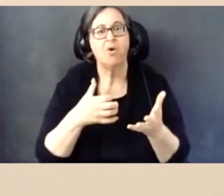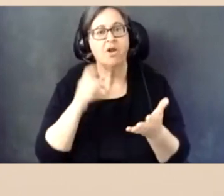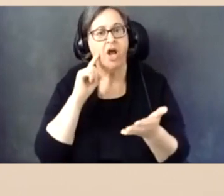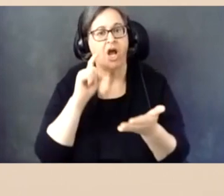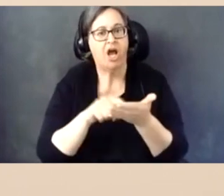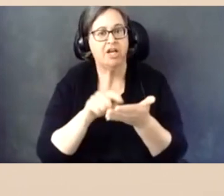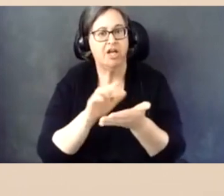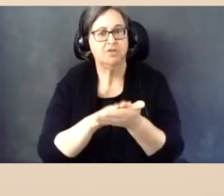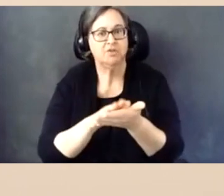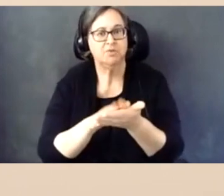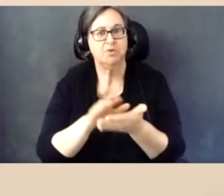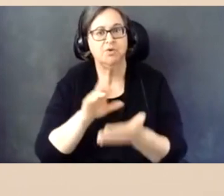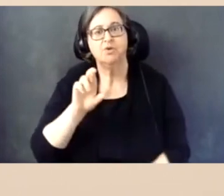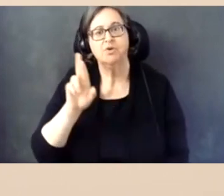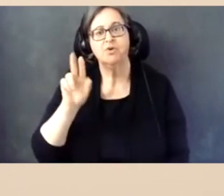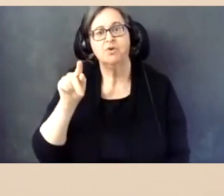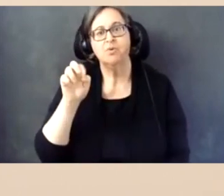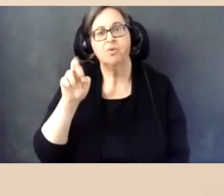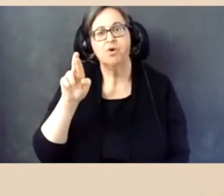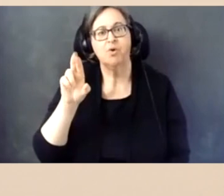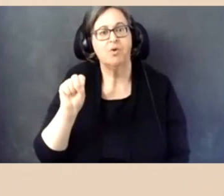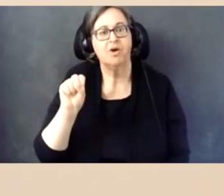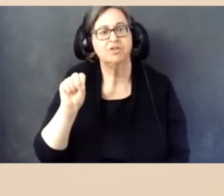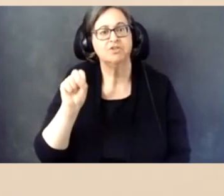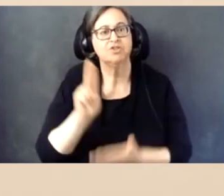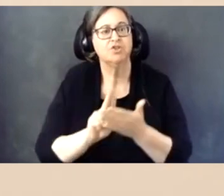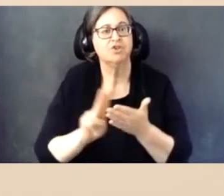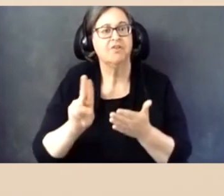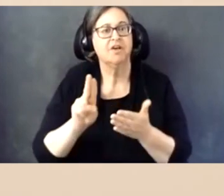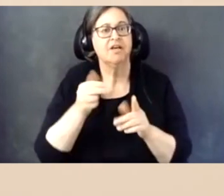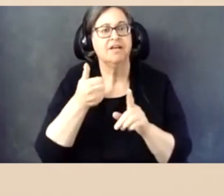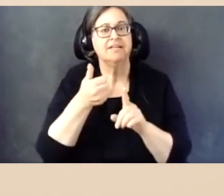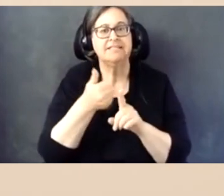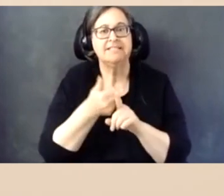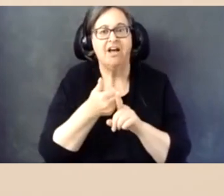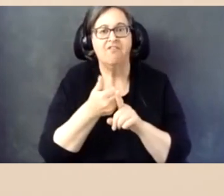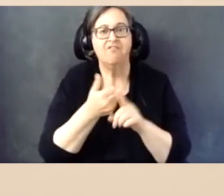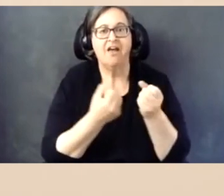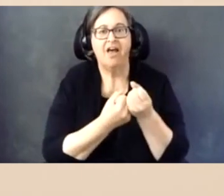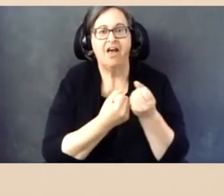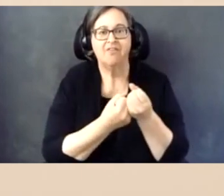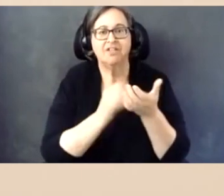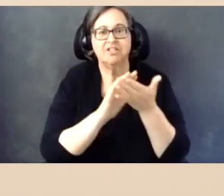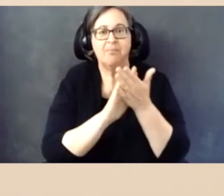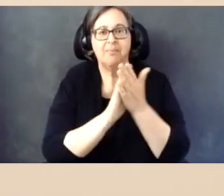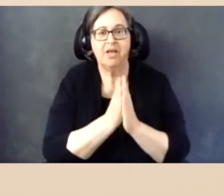I'd also like to acknowledge Rutgers University, Self Advocates Becoming Empowered, and the